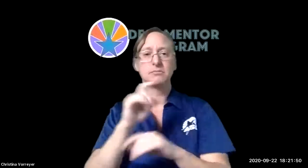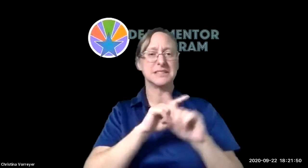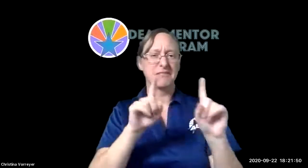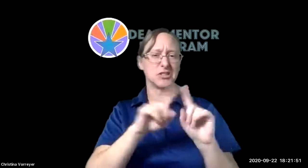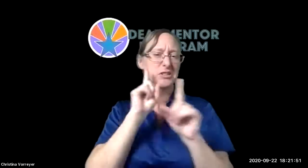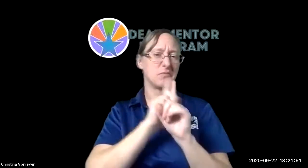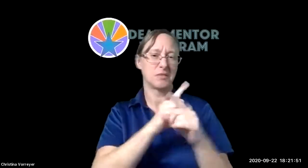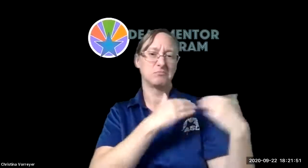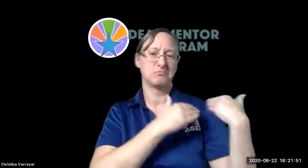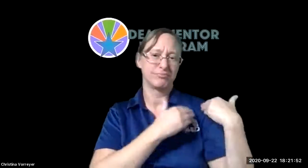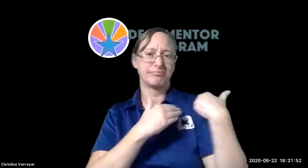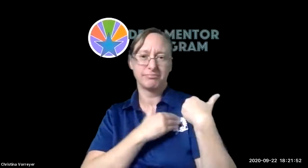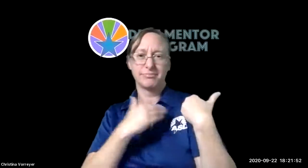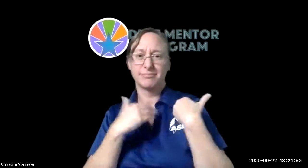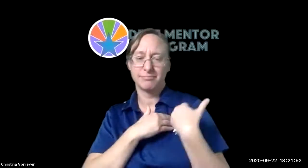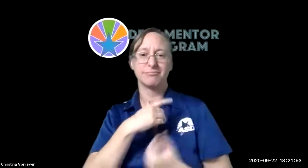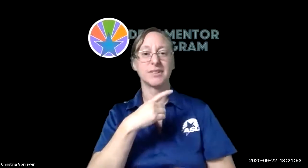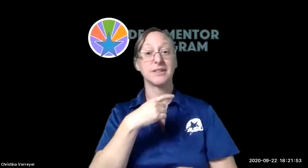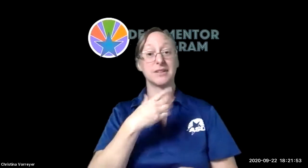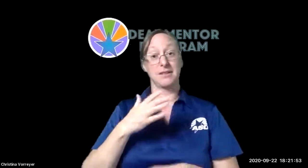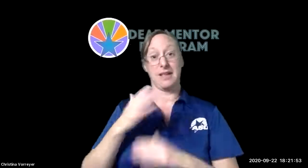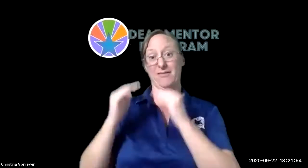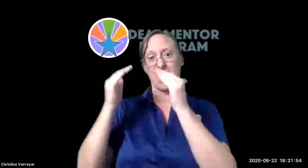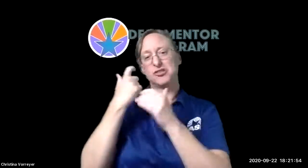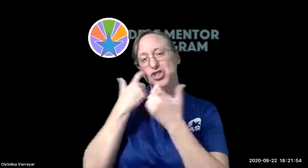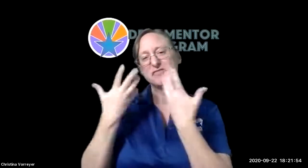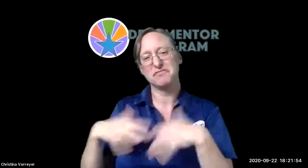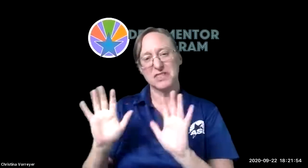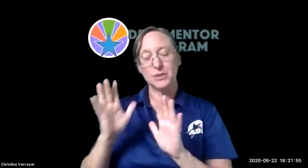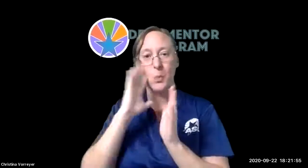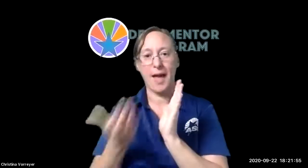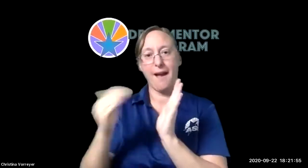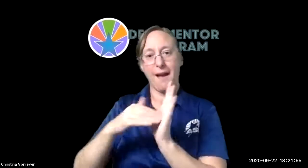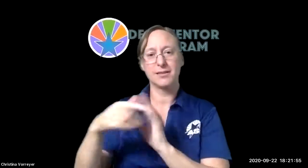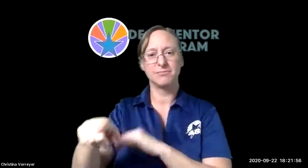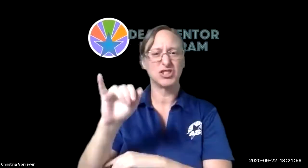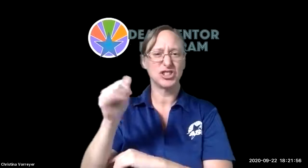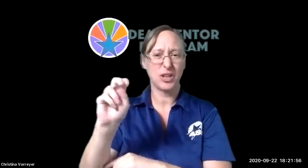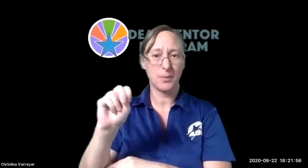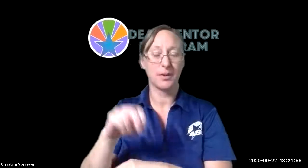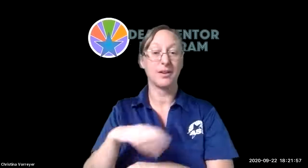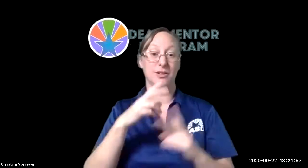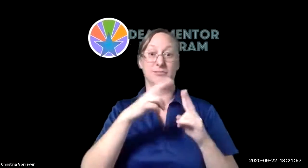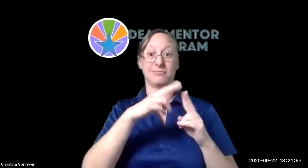advanced level class and different deaf mentors are responsible for those classes